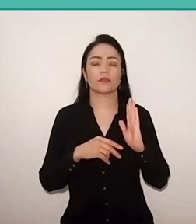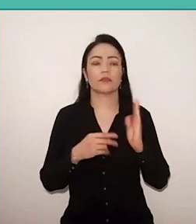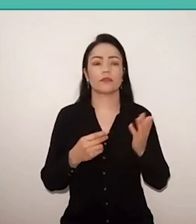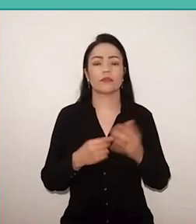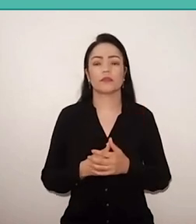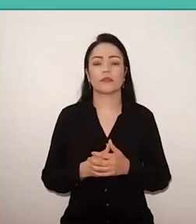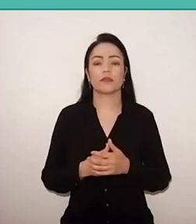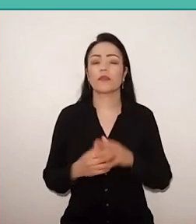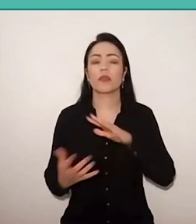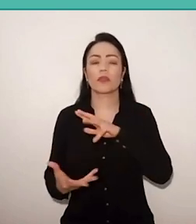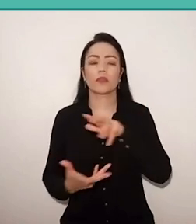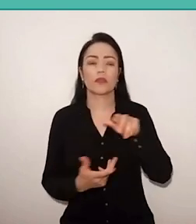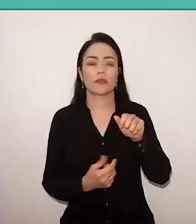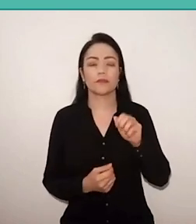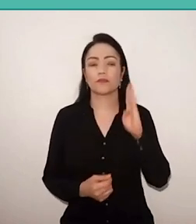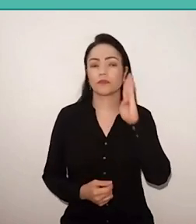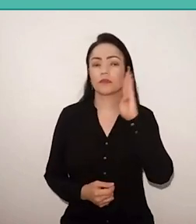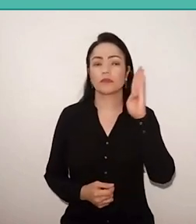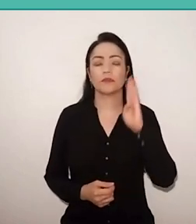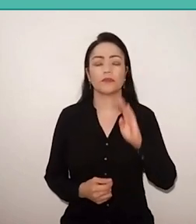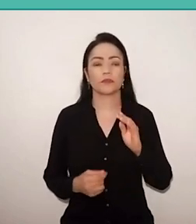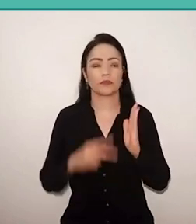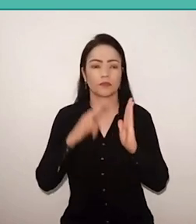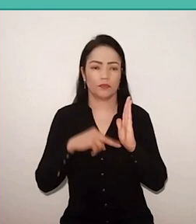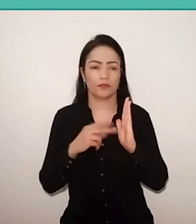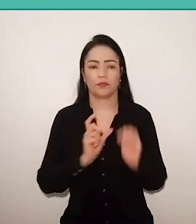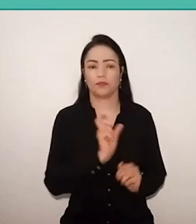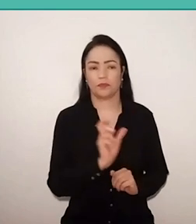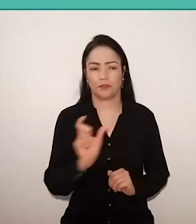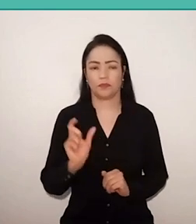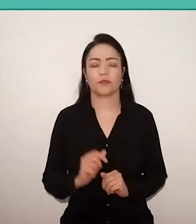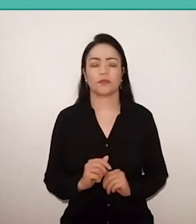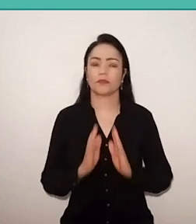as a foundation for reading the word? Please.